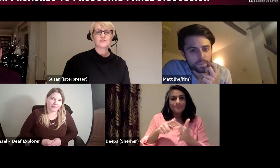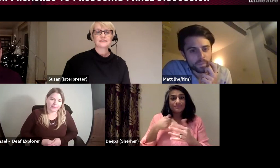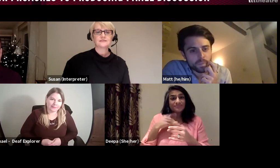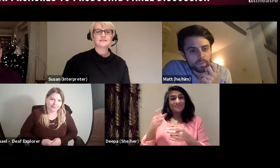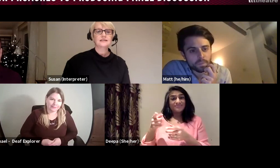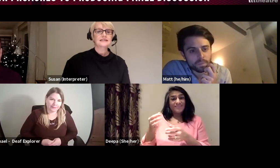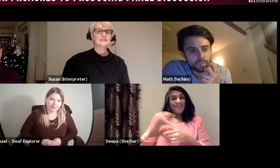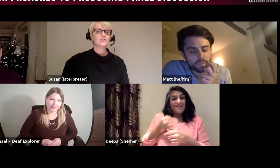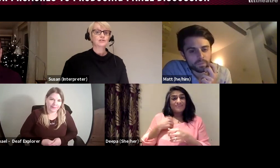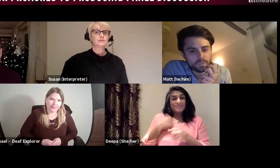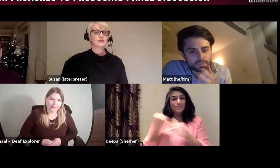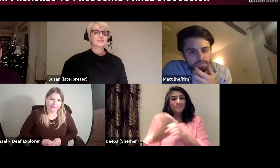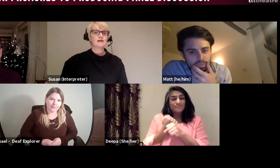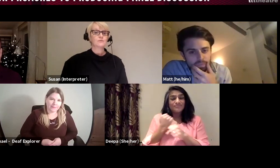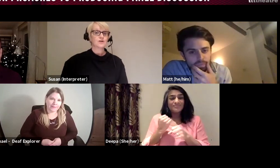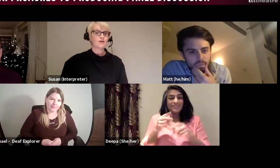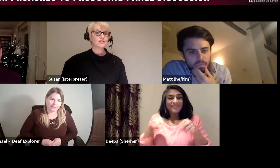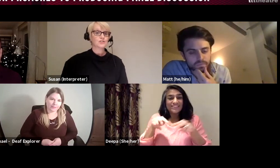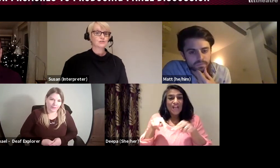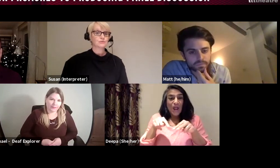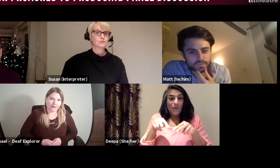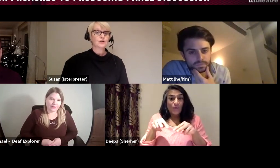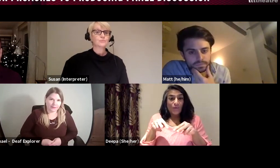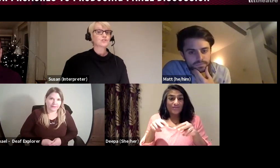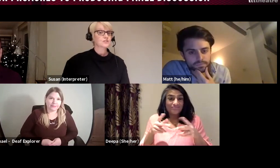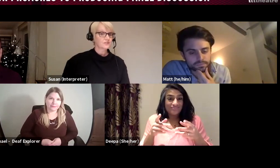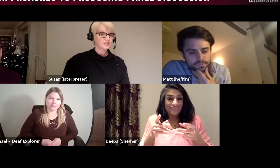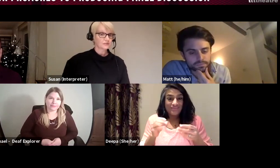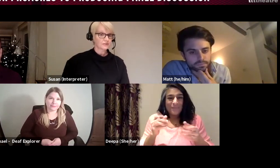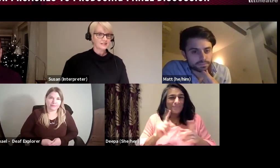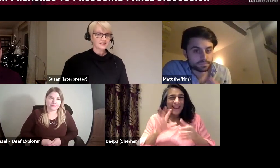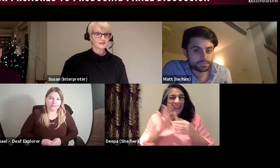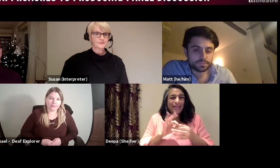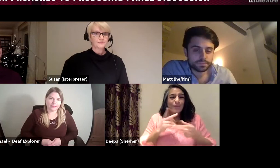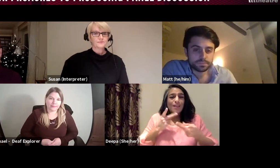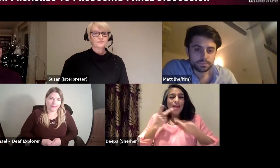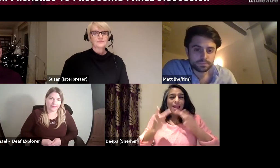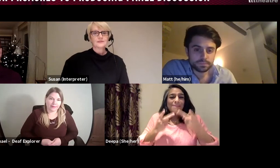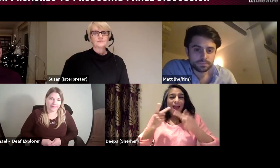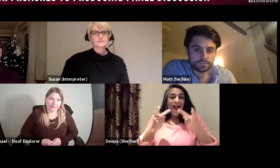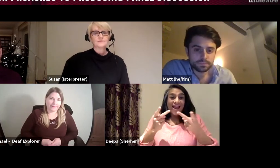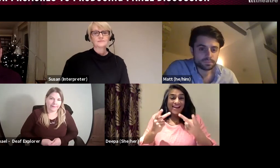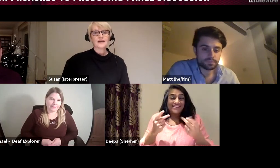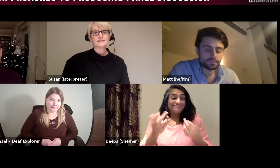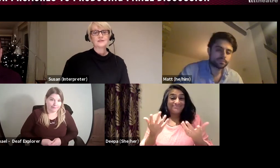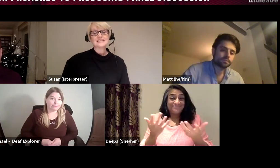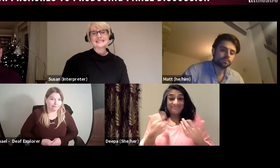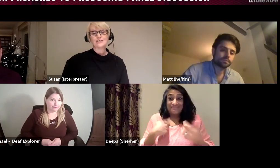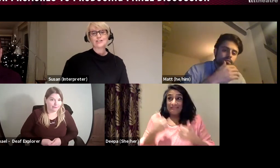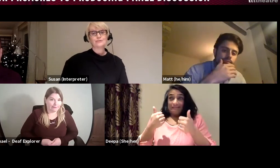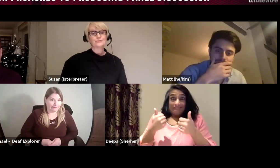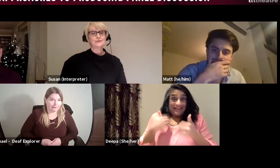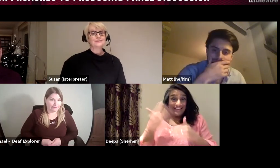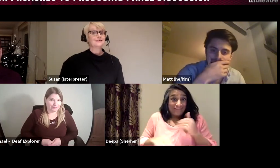London, in June, and I was asked to produce a video for that. And it was linked to a